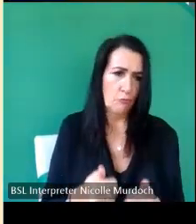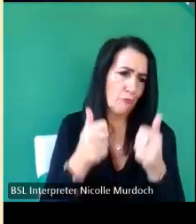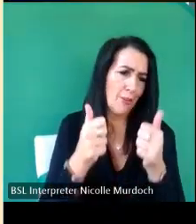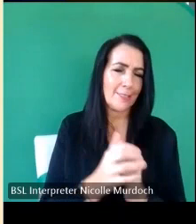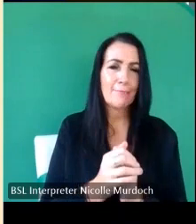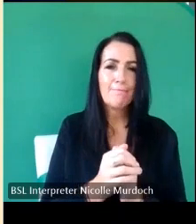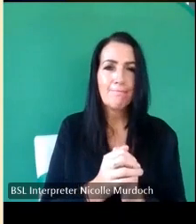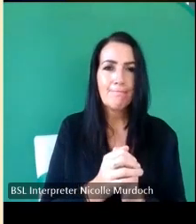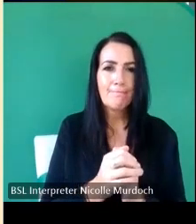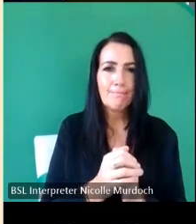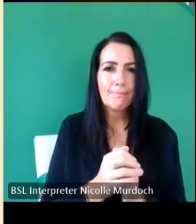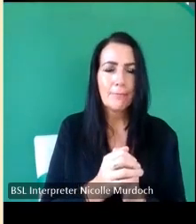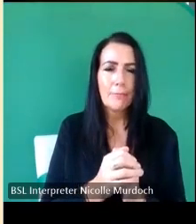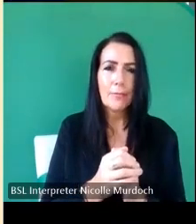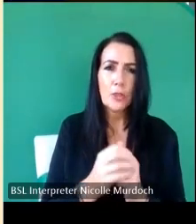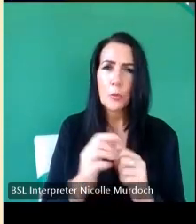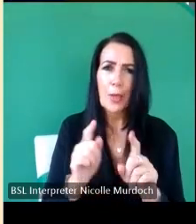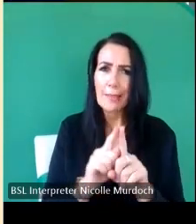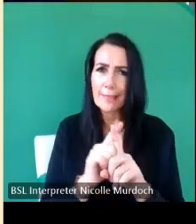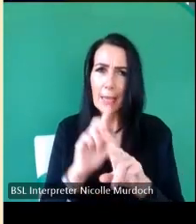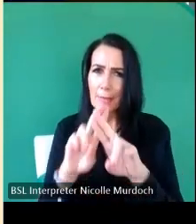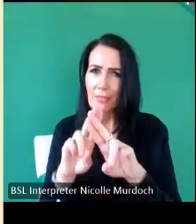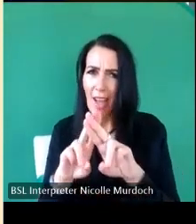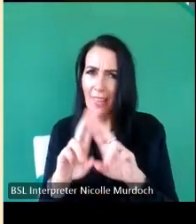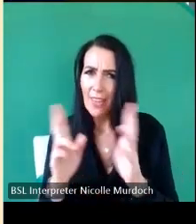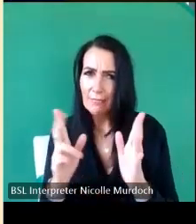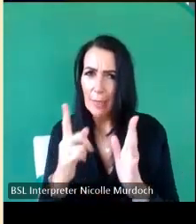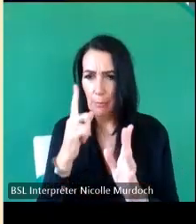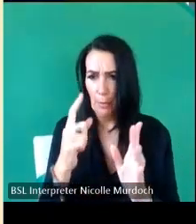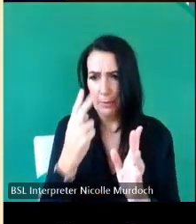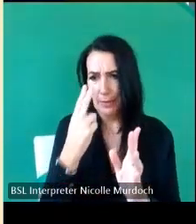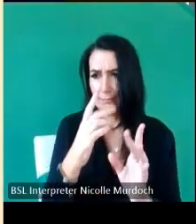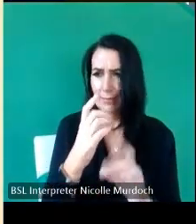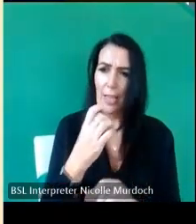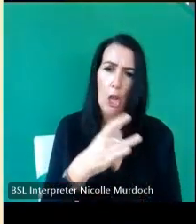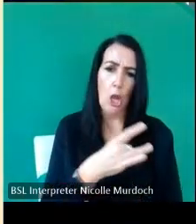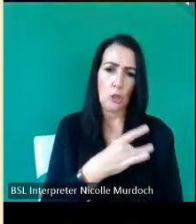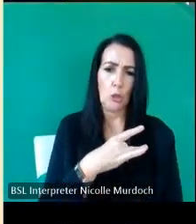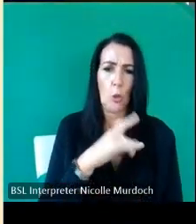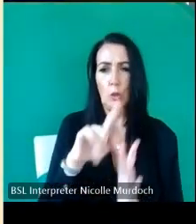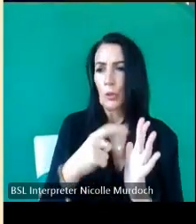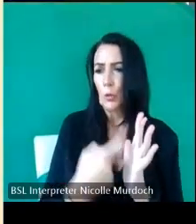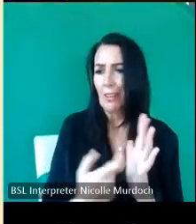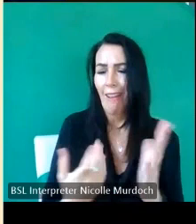can't use your mark he might be George Jr the cross on the left is the is the runic symbol